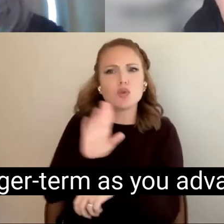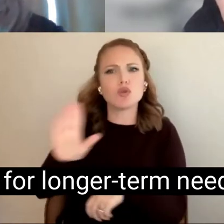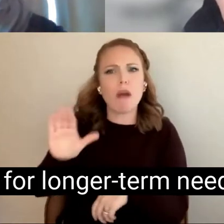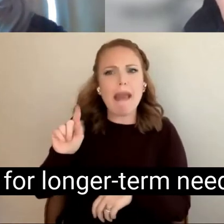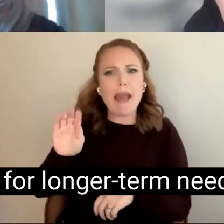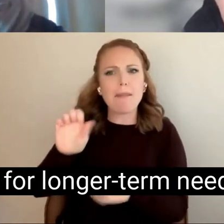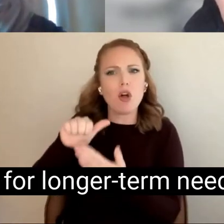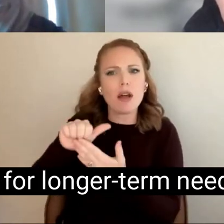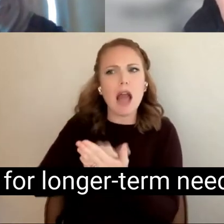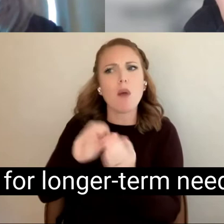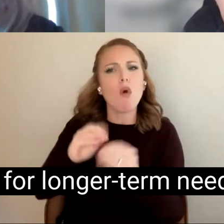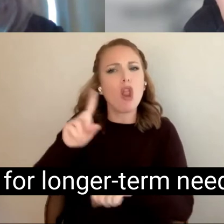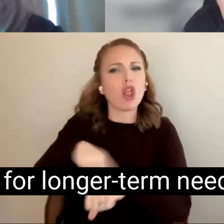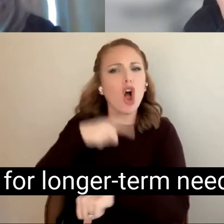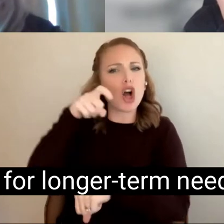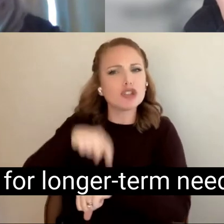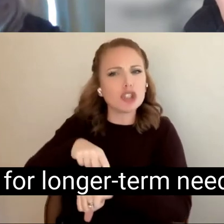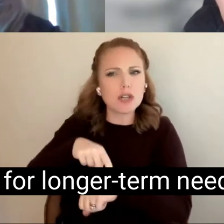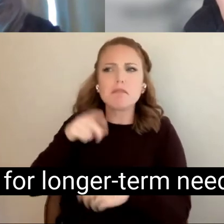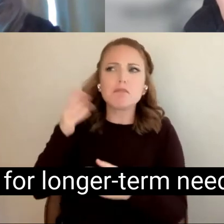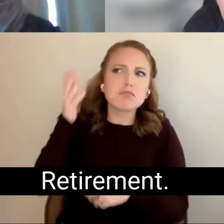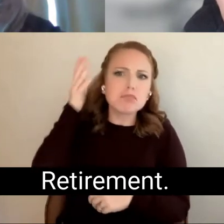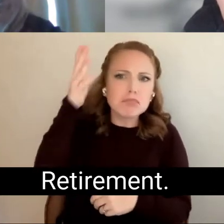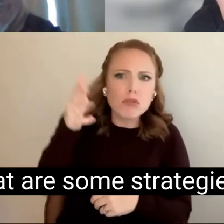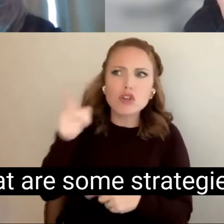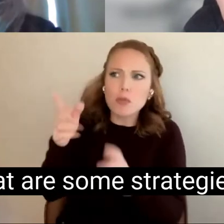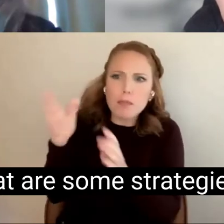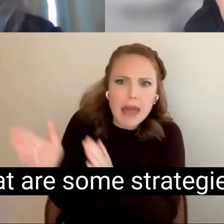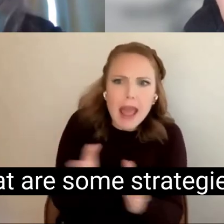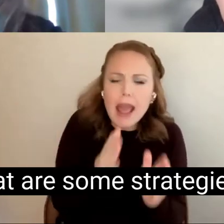career plan for longer-term needs such as Retirement. What are some strategies?